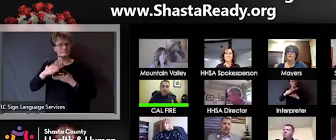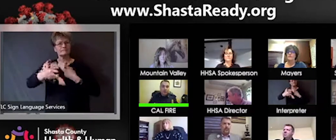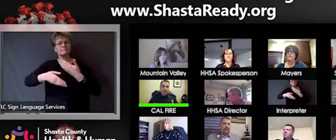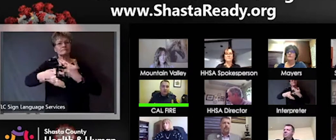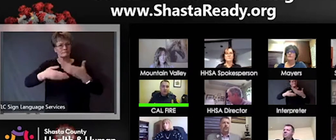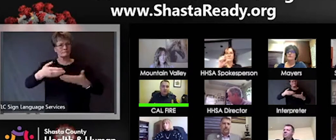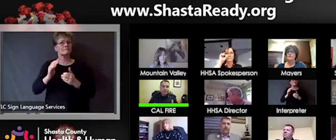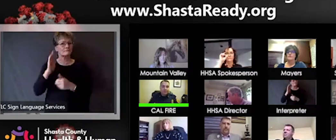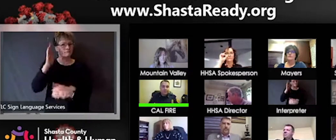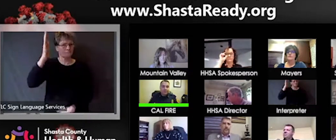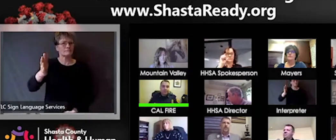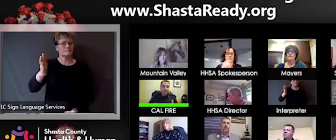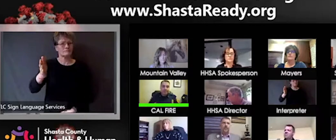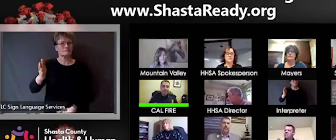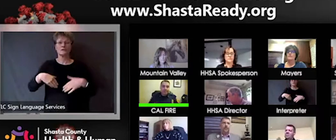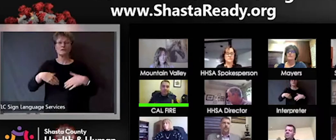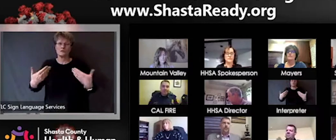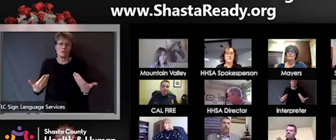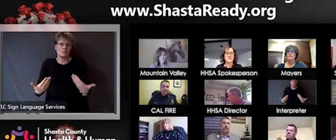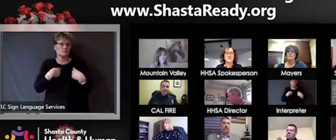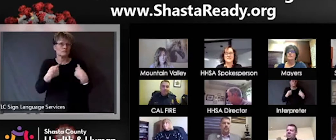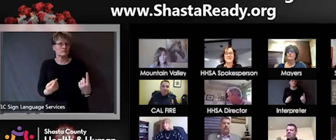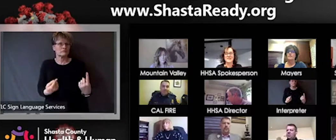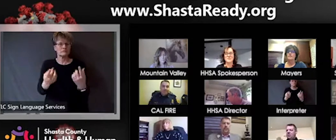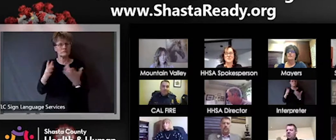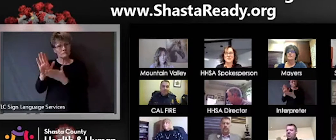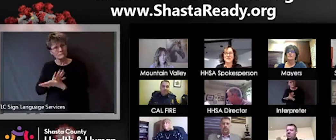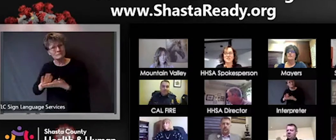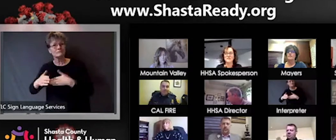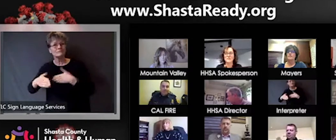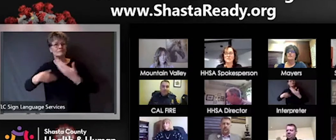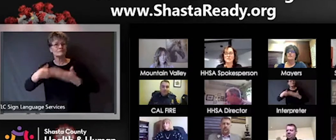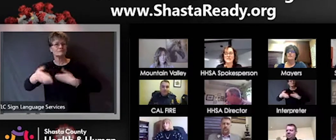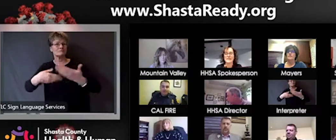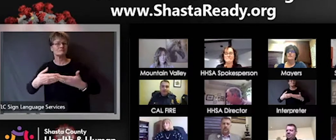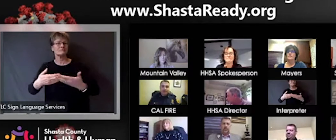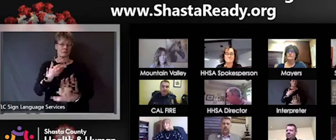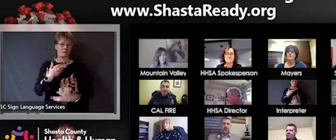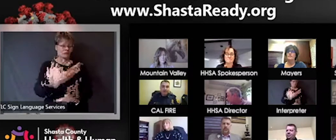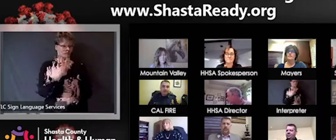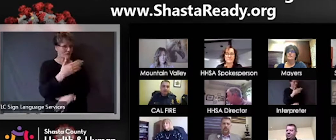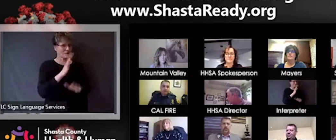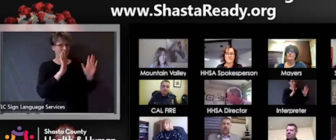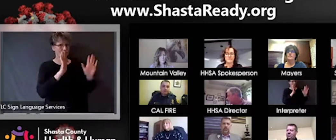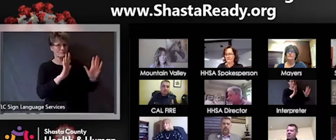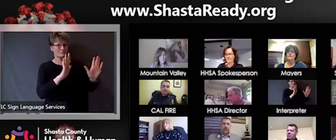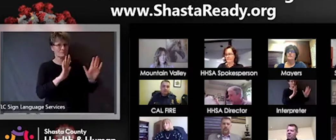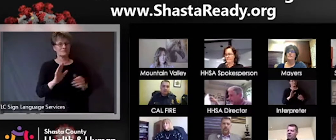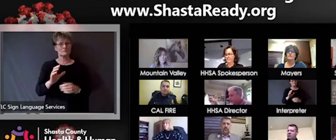progressing nicely. Excellent, thank you so much. Sheriff Magrini.